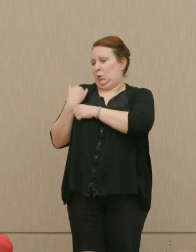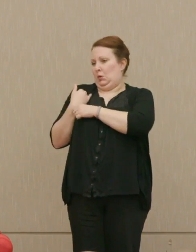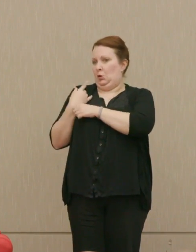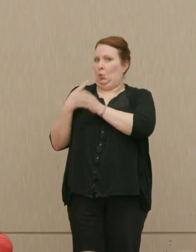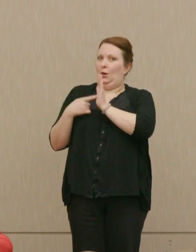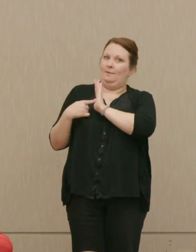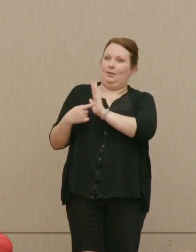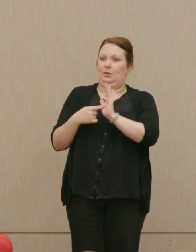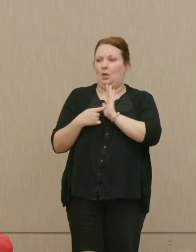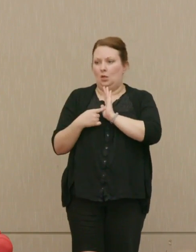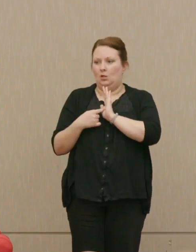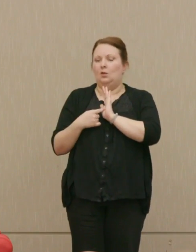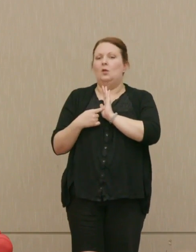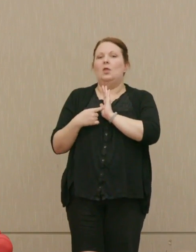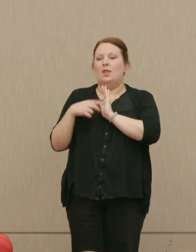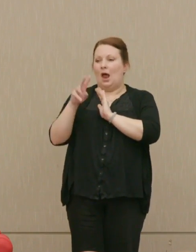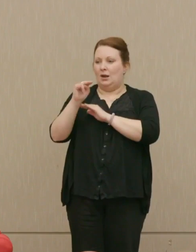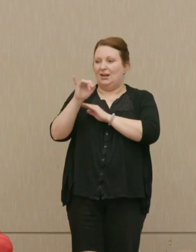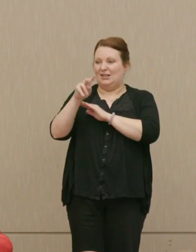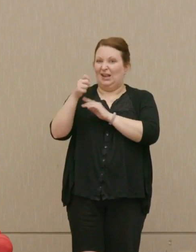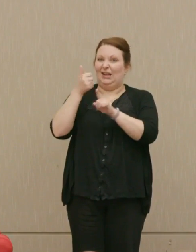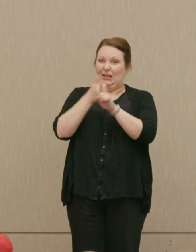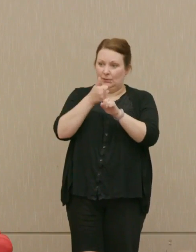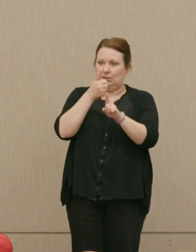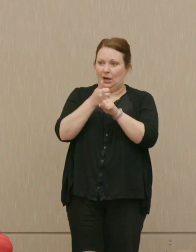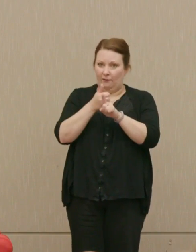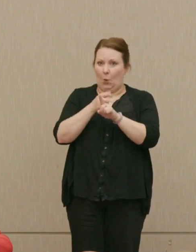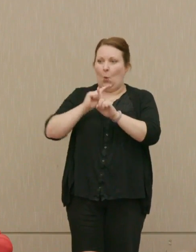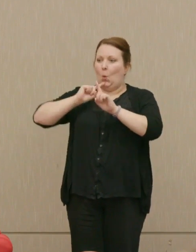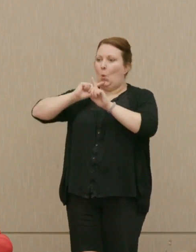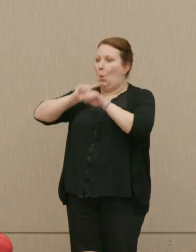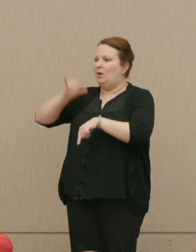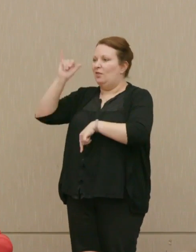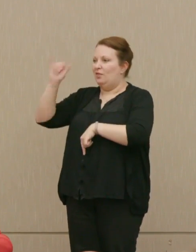Haldeman's diary showed that Nixon himself ordered that collusion.